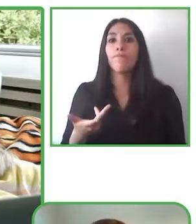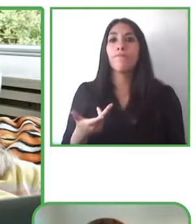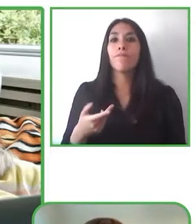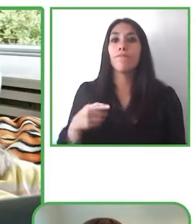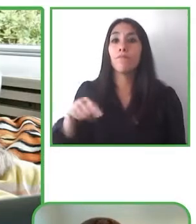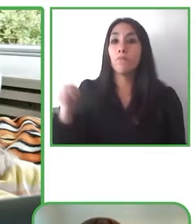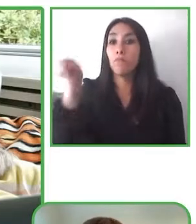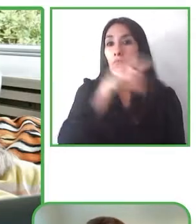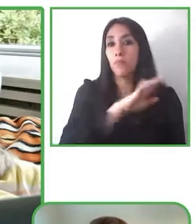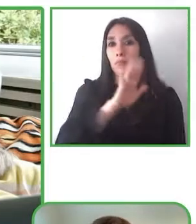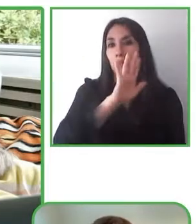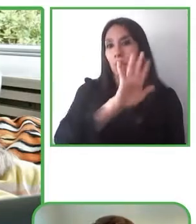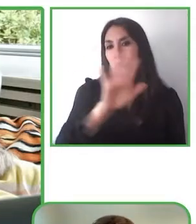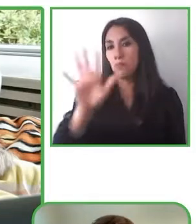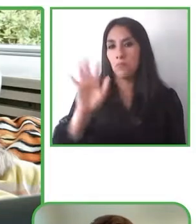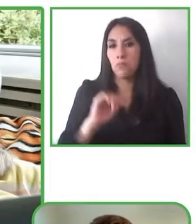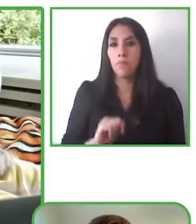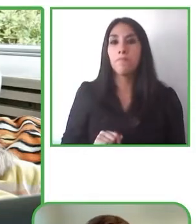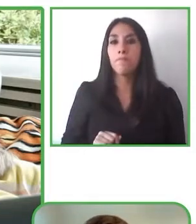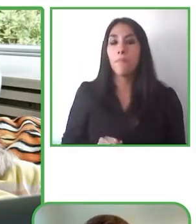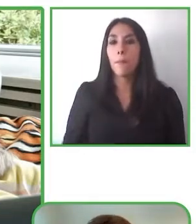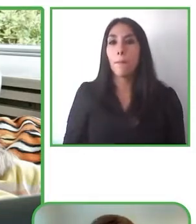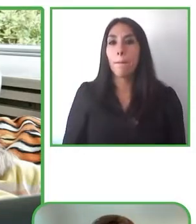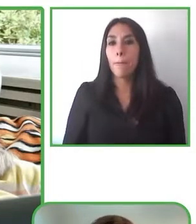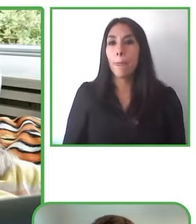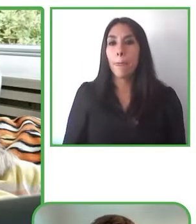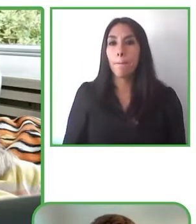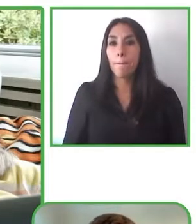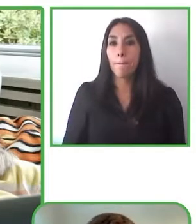Then we have a school product which is a product that schools or municipalities